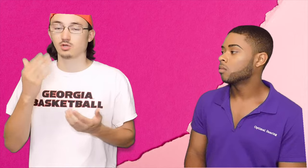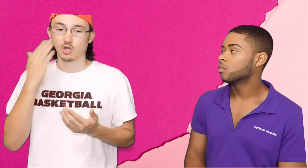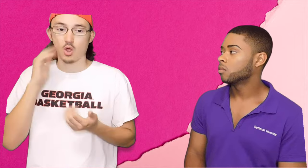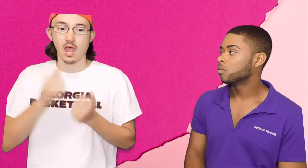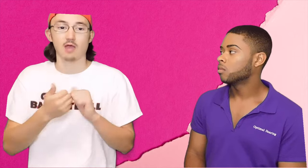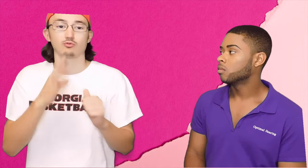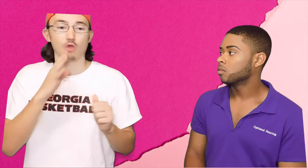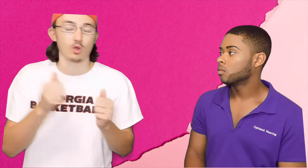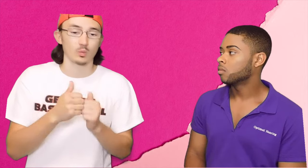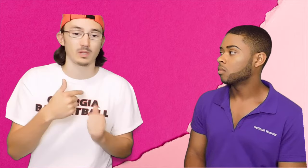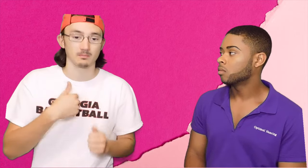Most of them